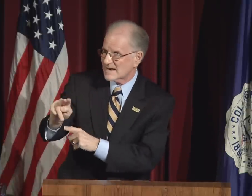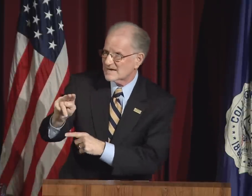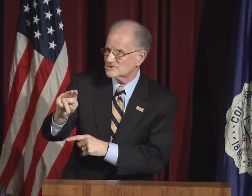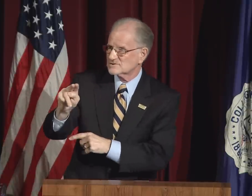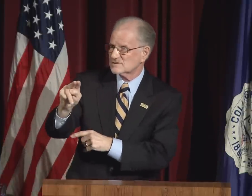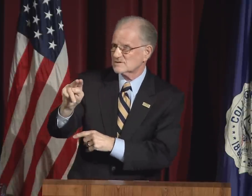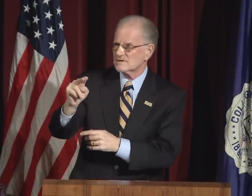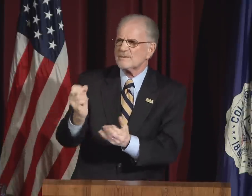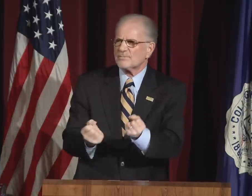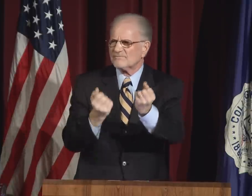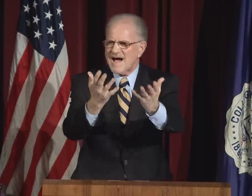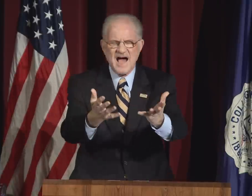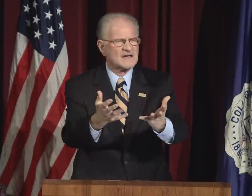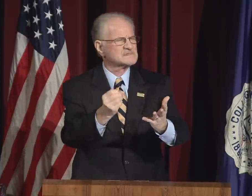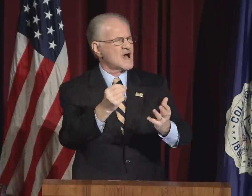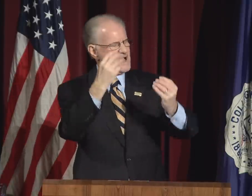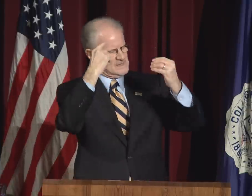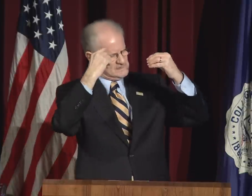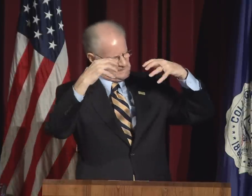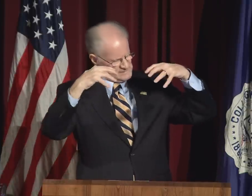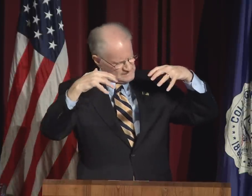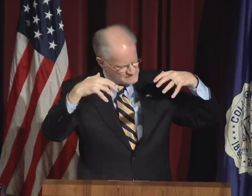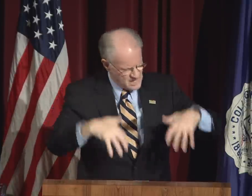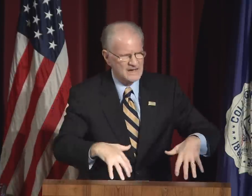of diverse sexual orientation provides us